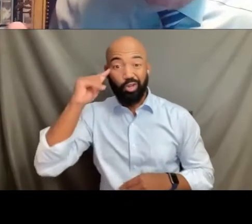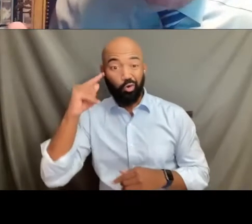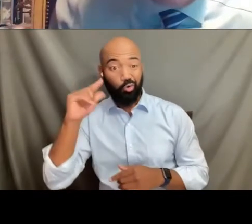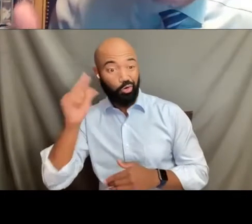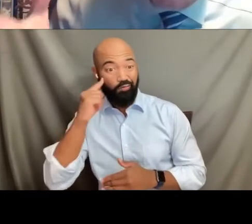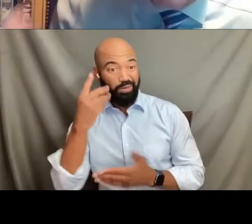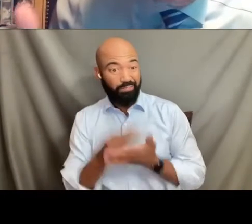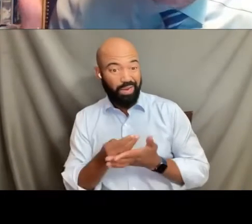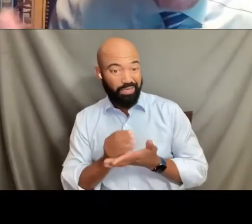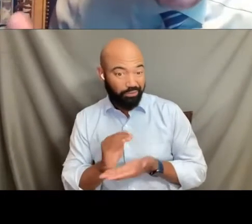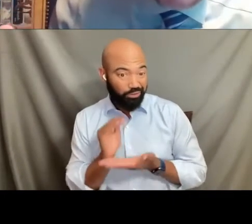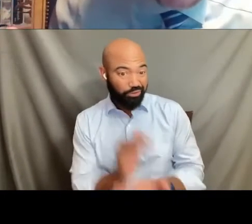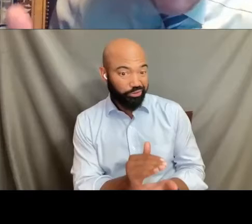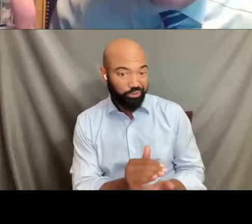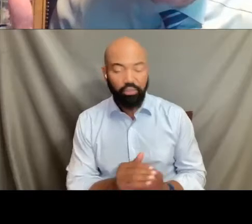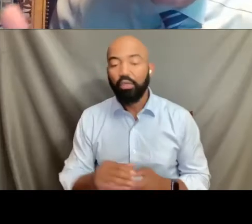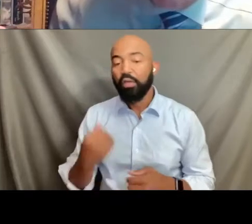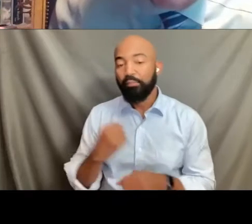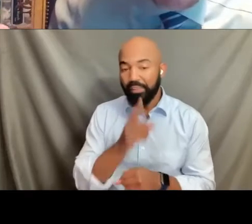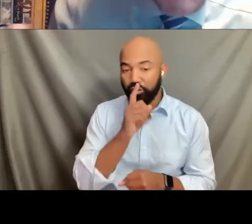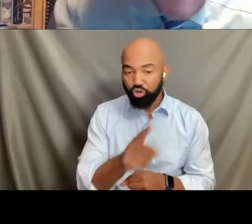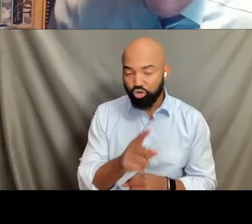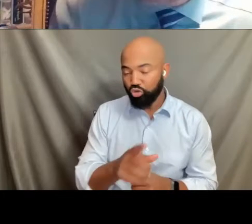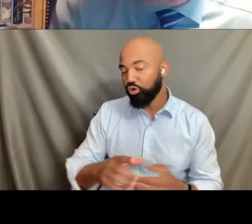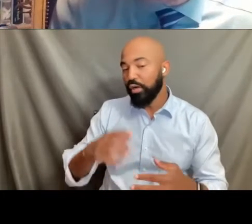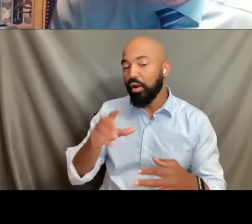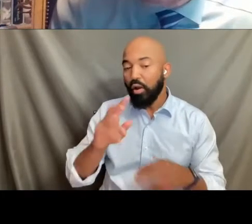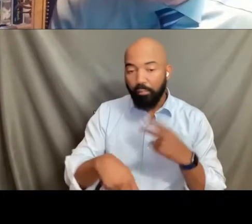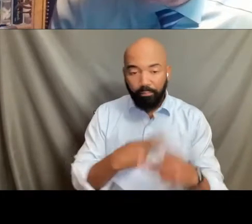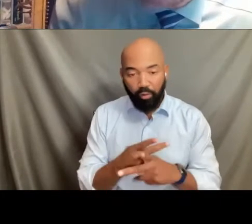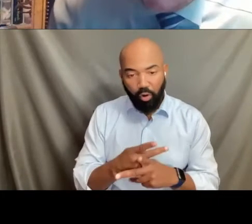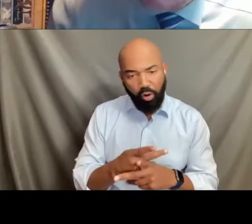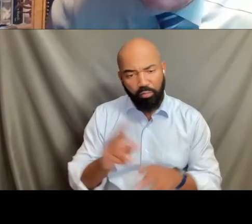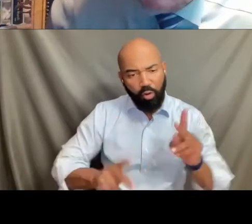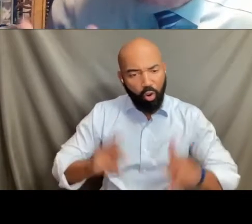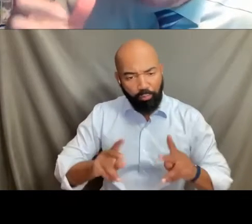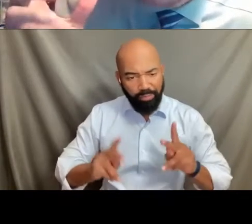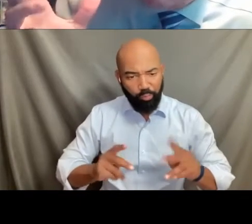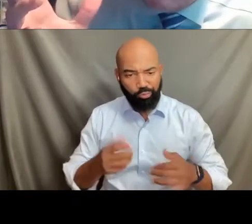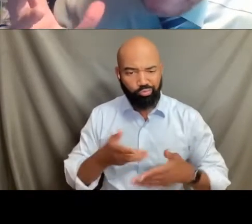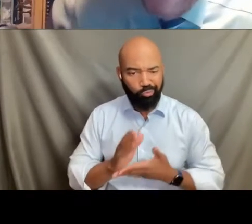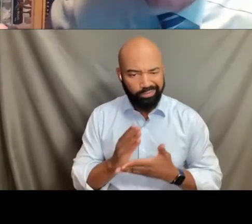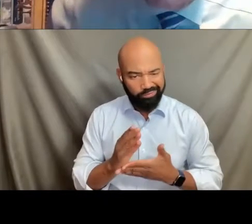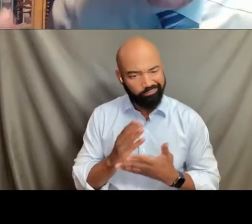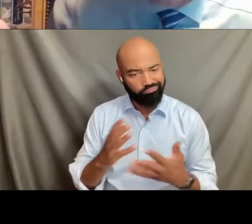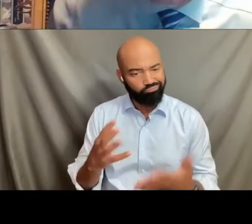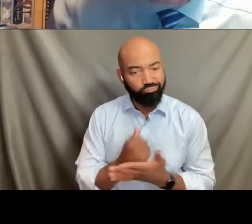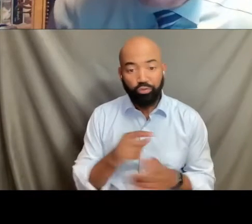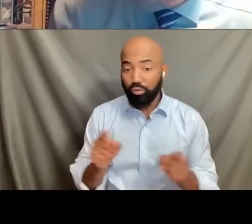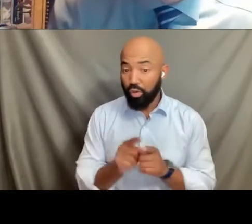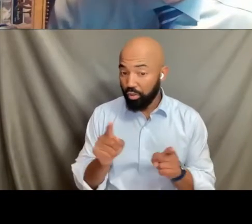that likewise the rights of all people are supported and that there is no discrimination or at least there's an attempt to ensure